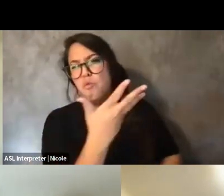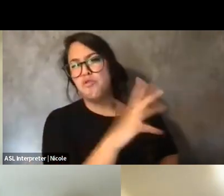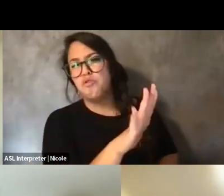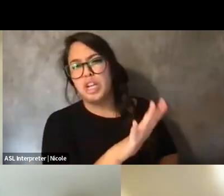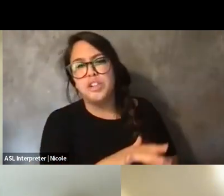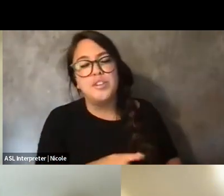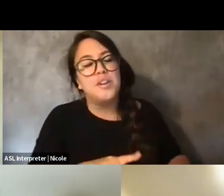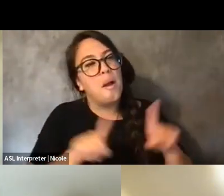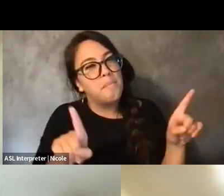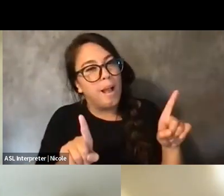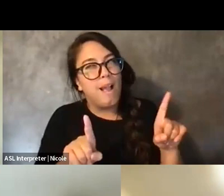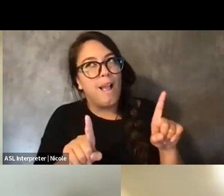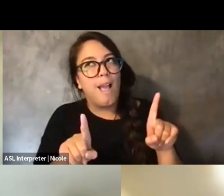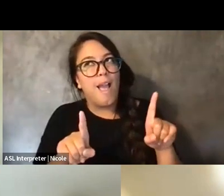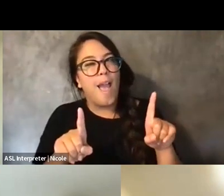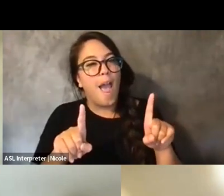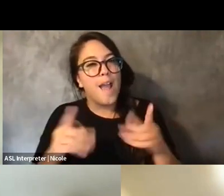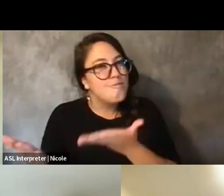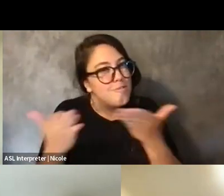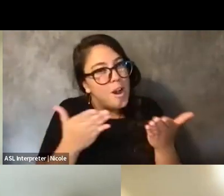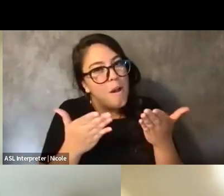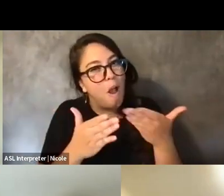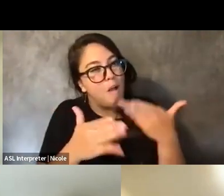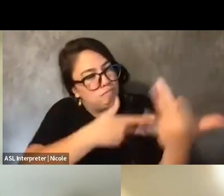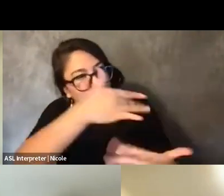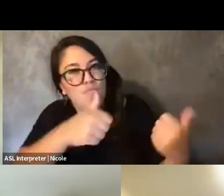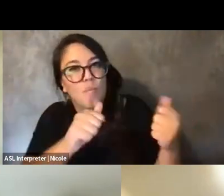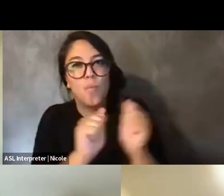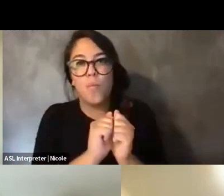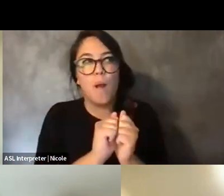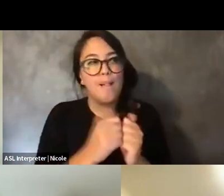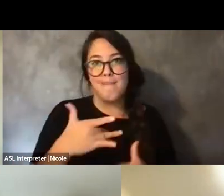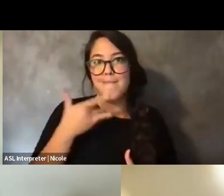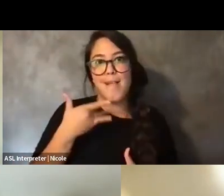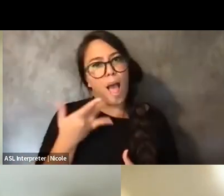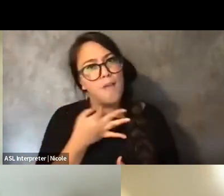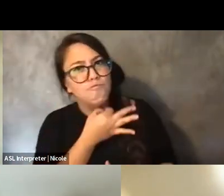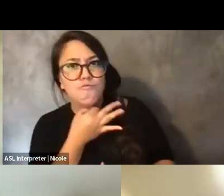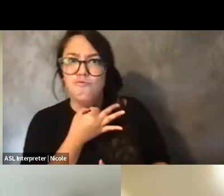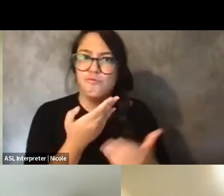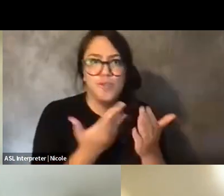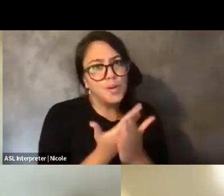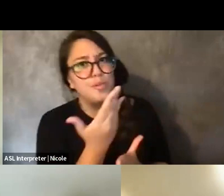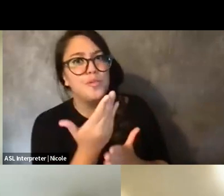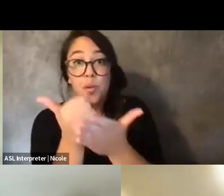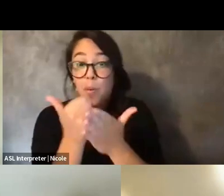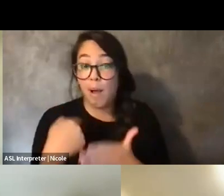of curiosity, I think, helps make less assumptions and opens up space for us